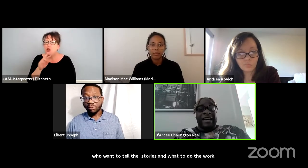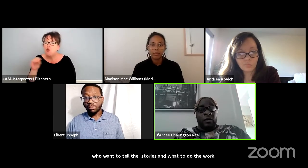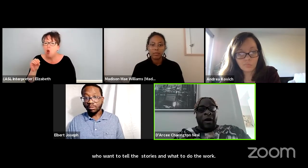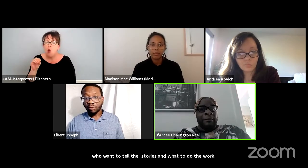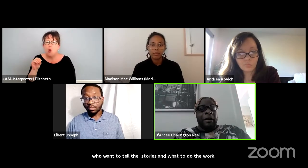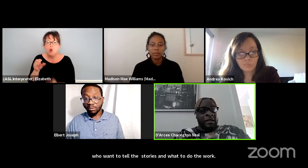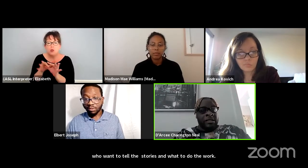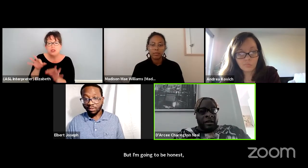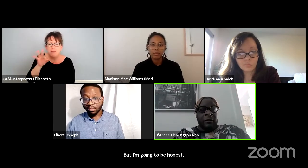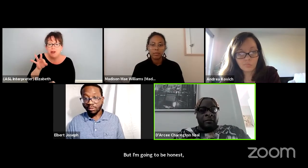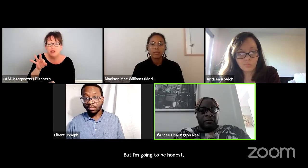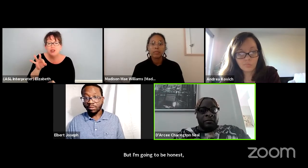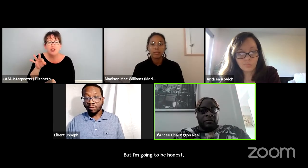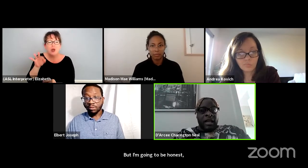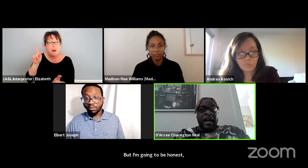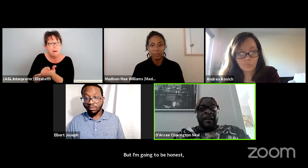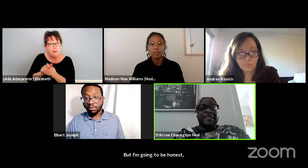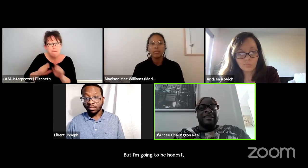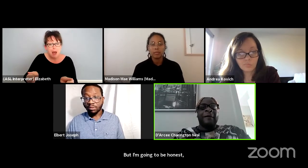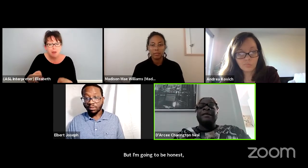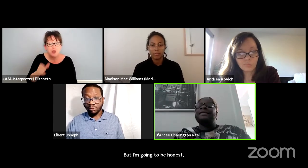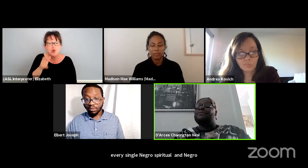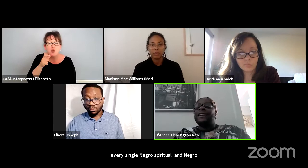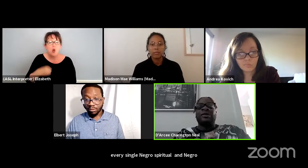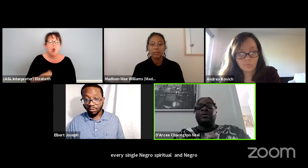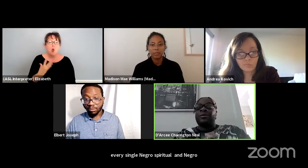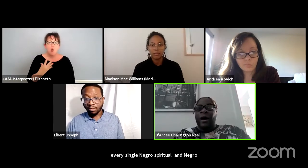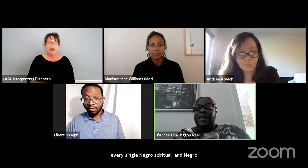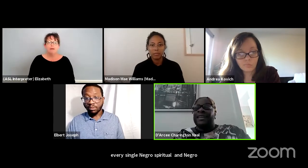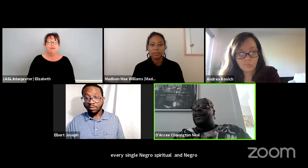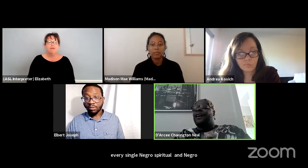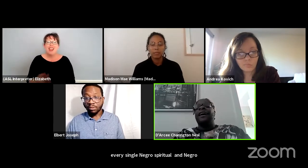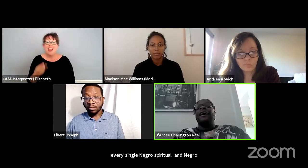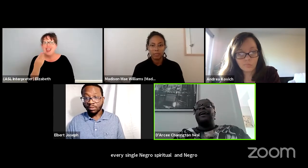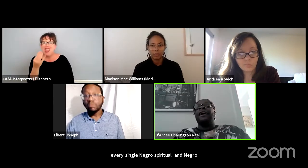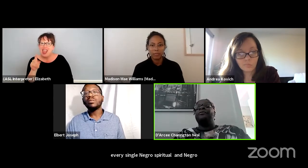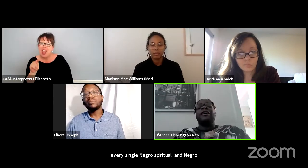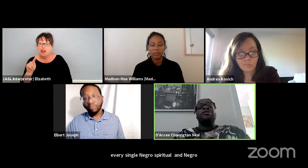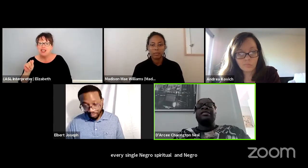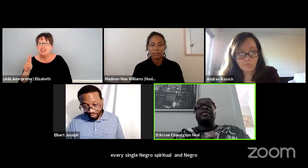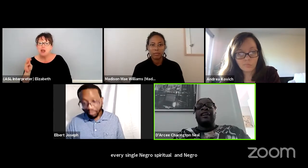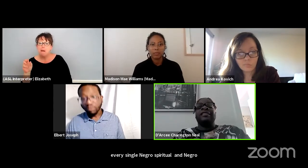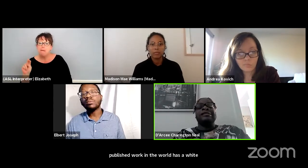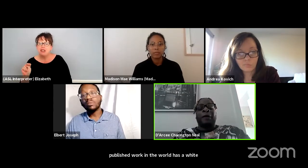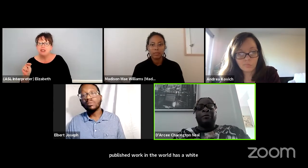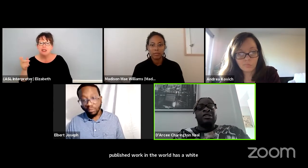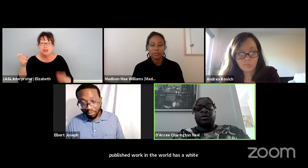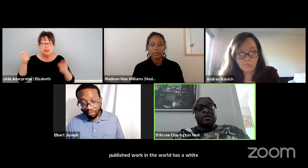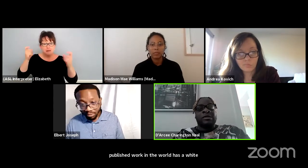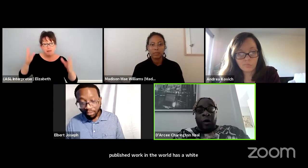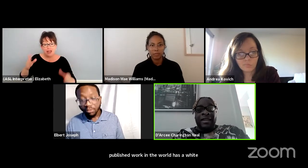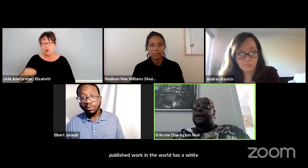has a white publisher. Harriet Tubman's master was white, Frederick Douglas publisher was white